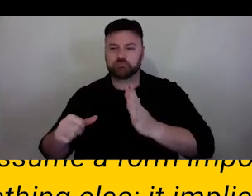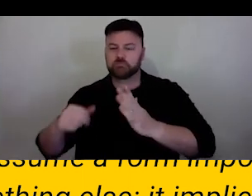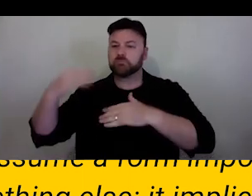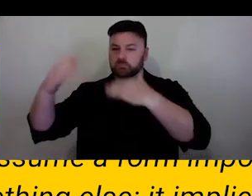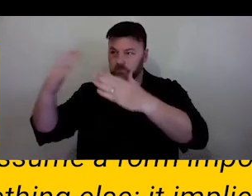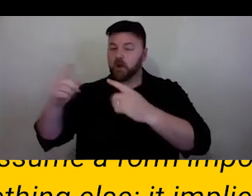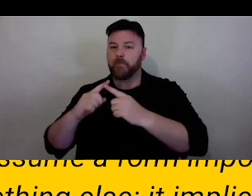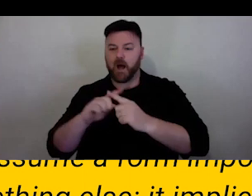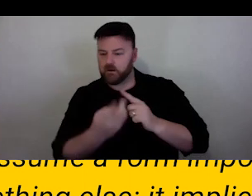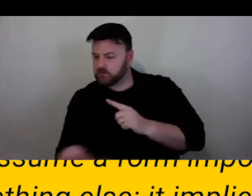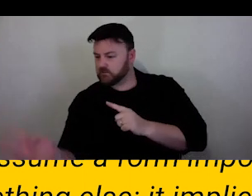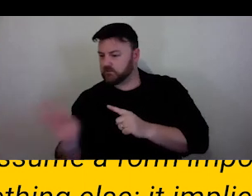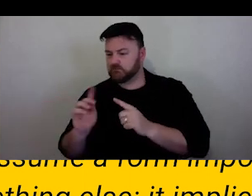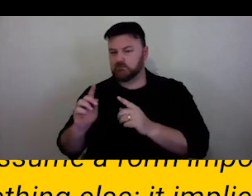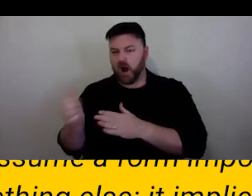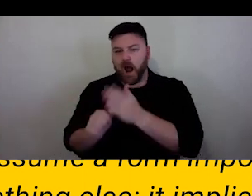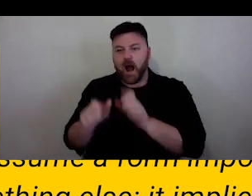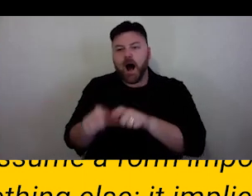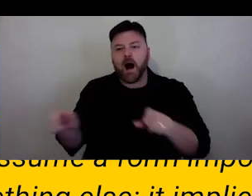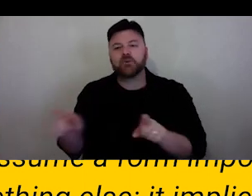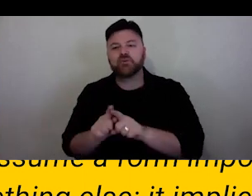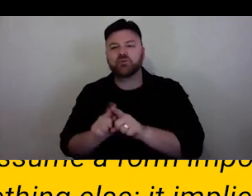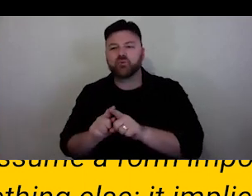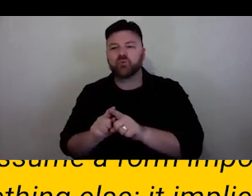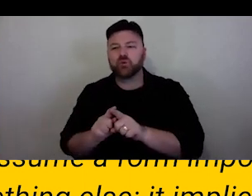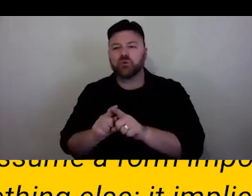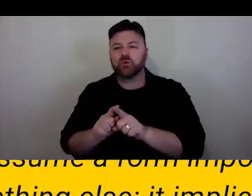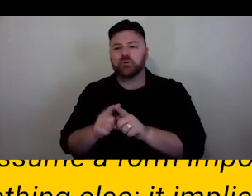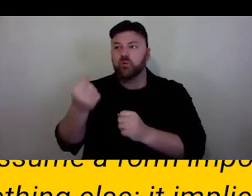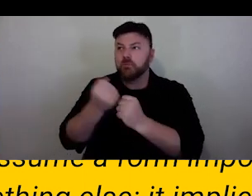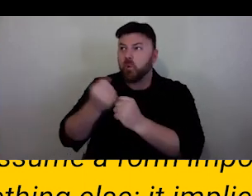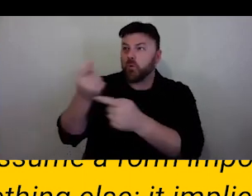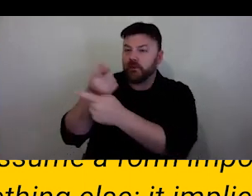these artistic associates in a collaborative and transparent way.